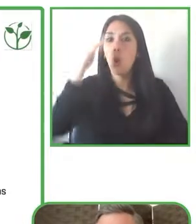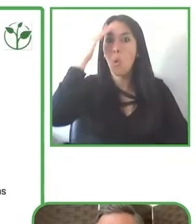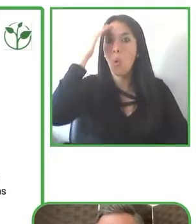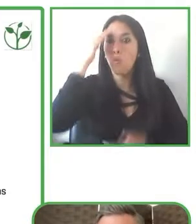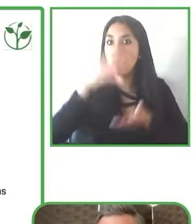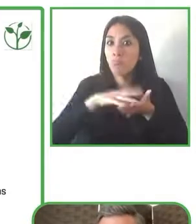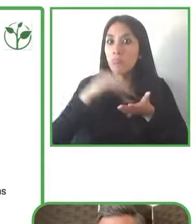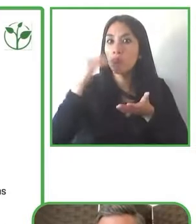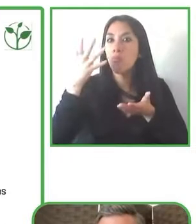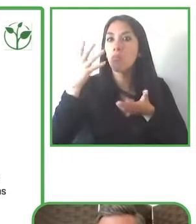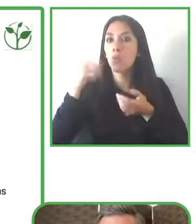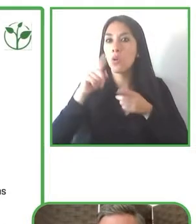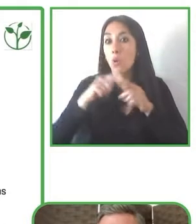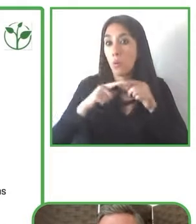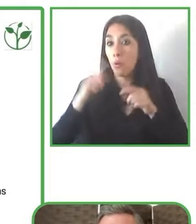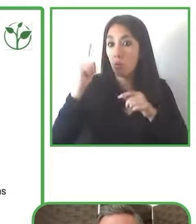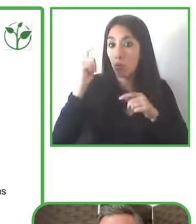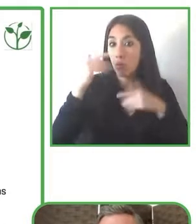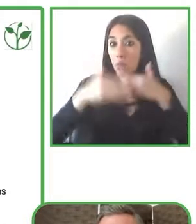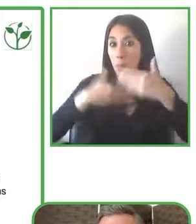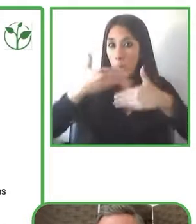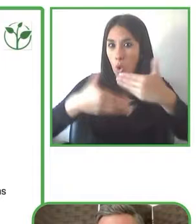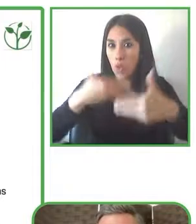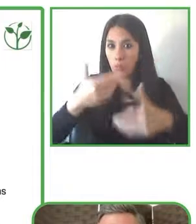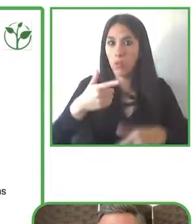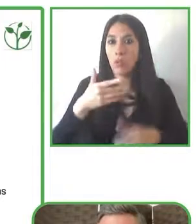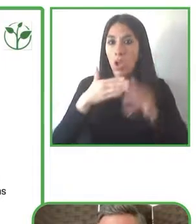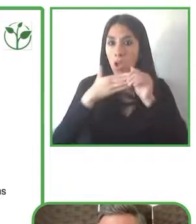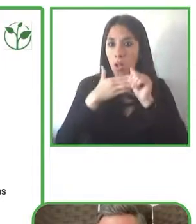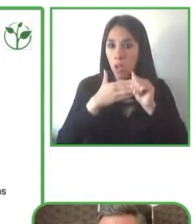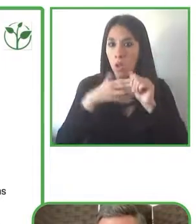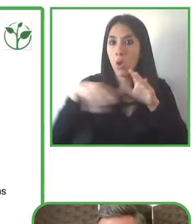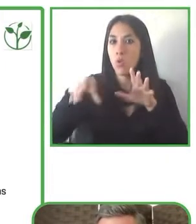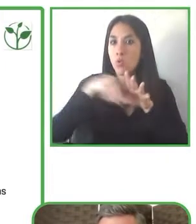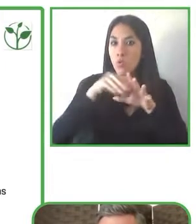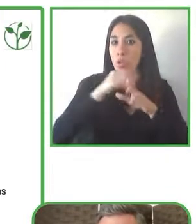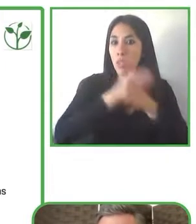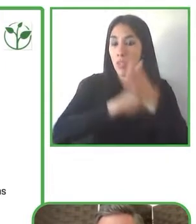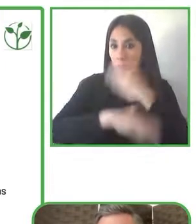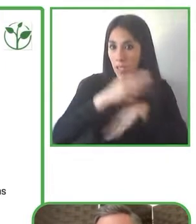that drove change and that and that led many of these Programs.